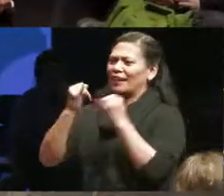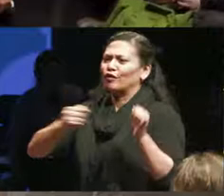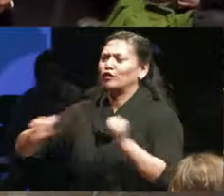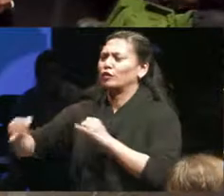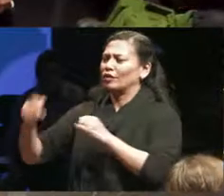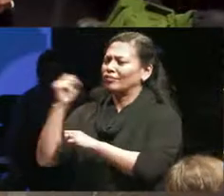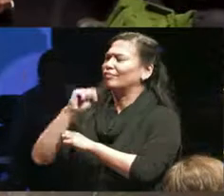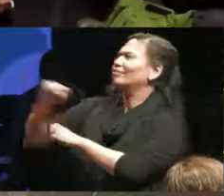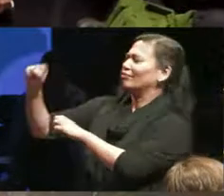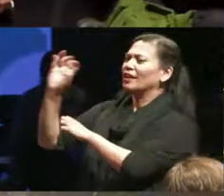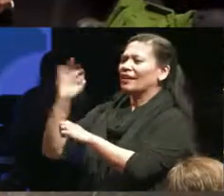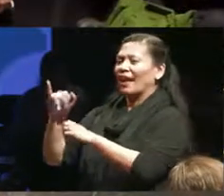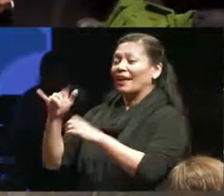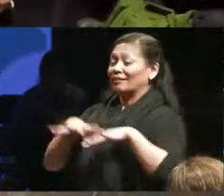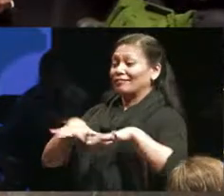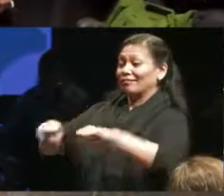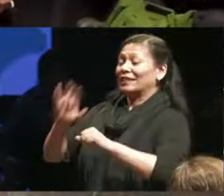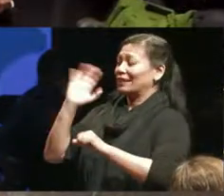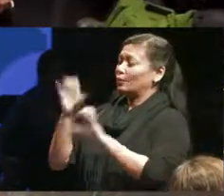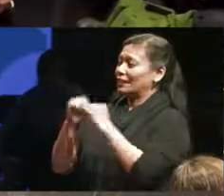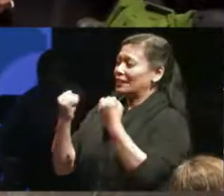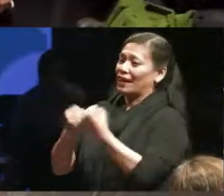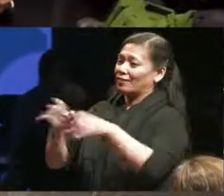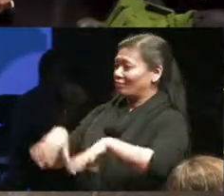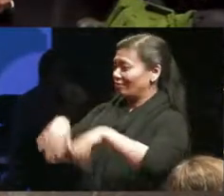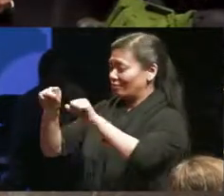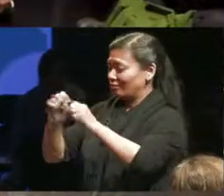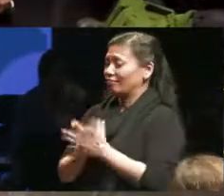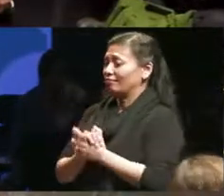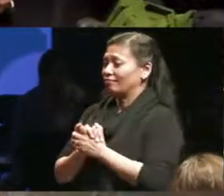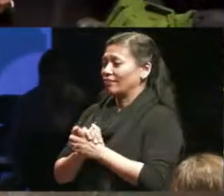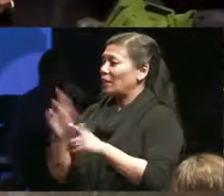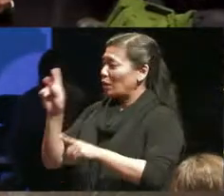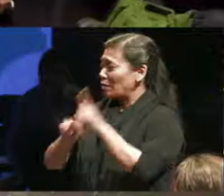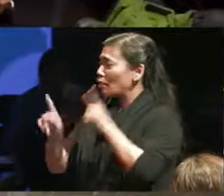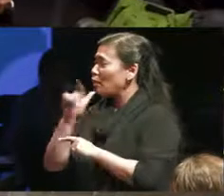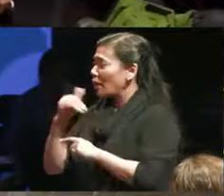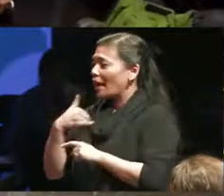right now and so as as people with disabilities we I think we can embody